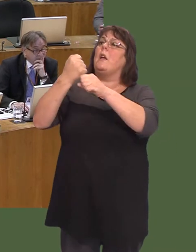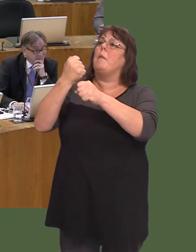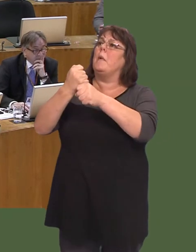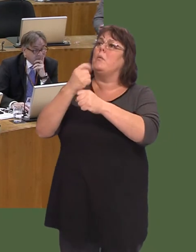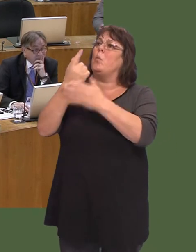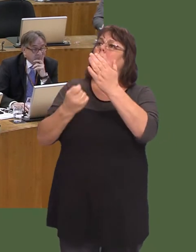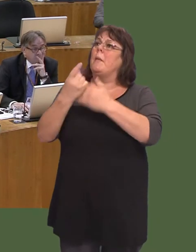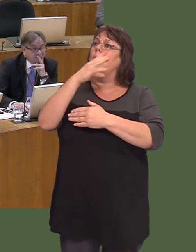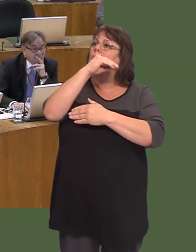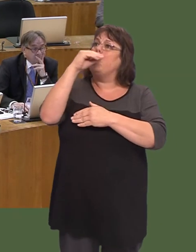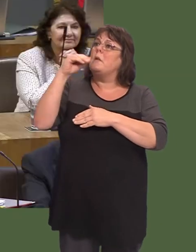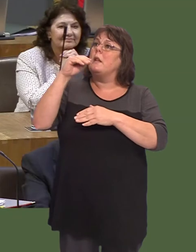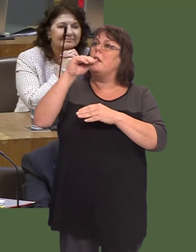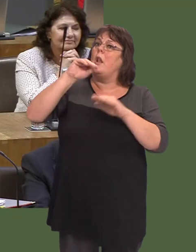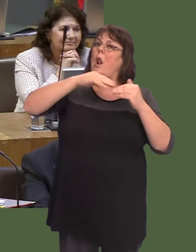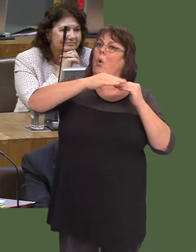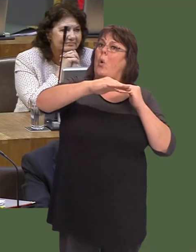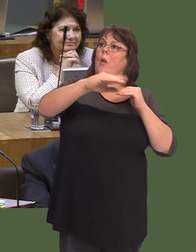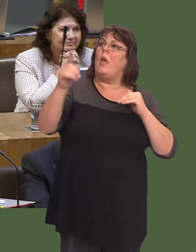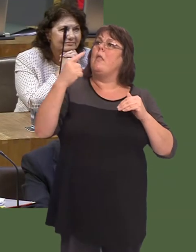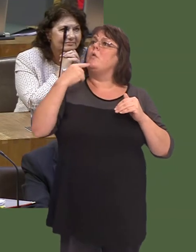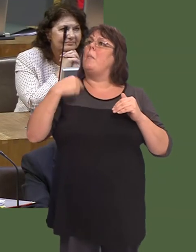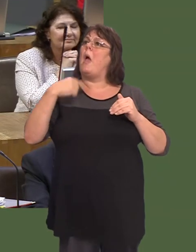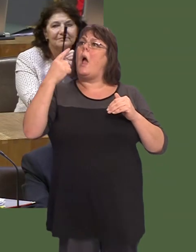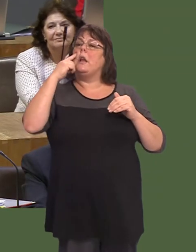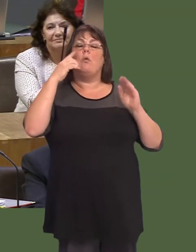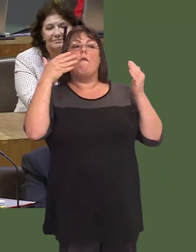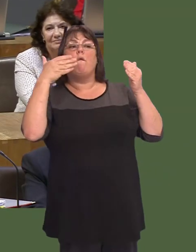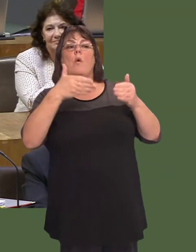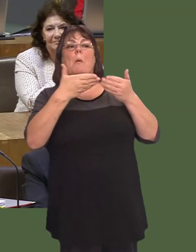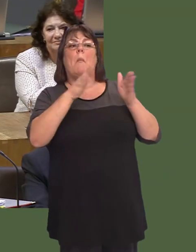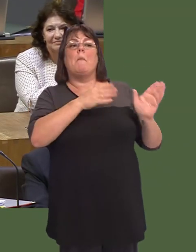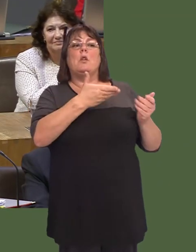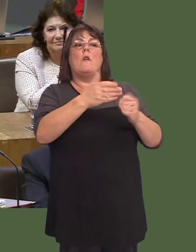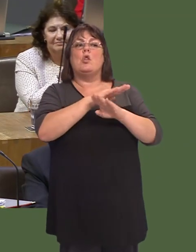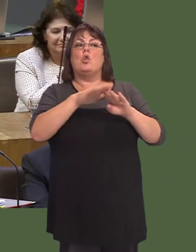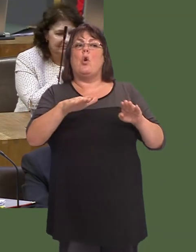The response from the UK Government was that I should focus on public services in Wales and not mention the lagoon.